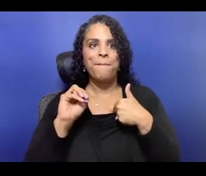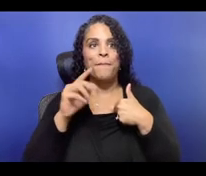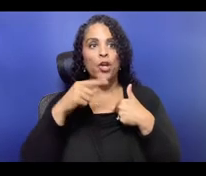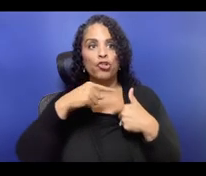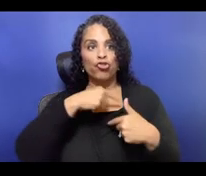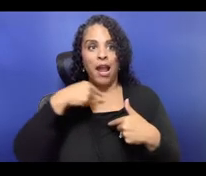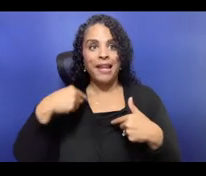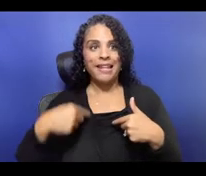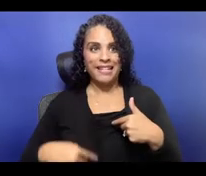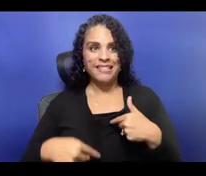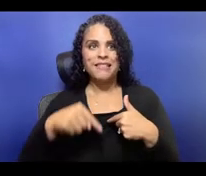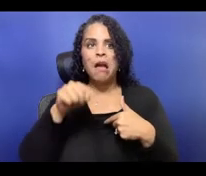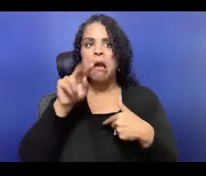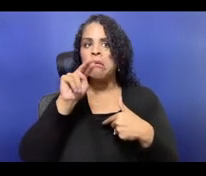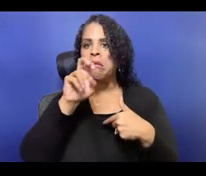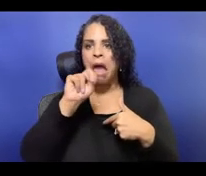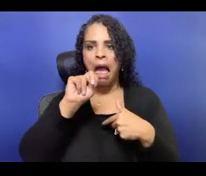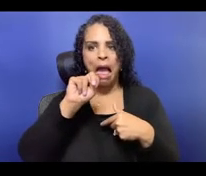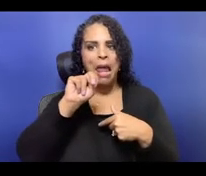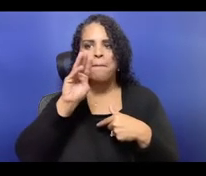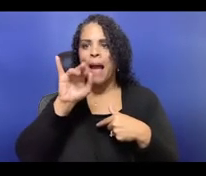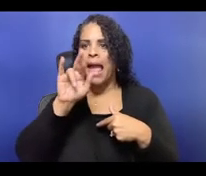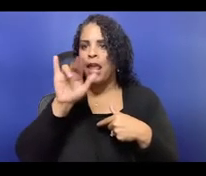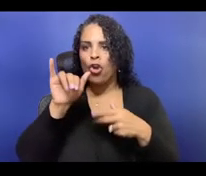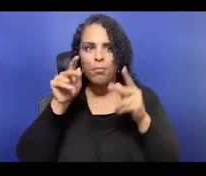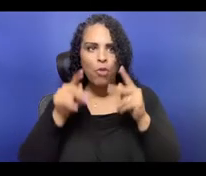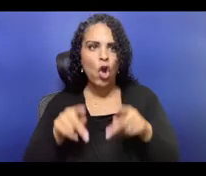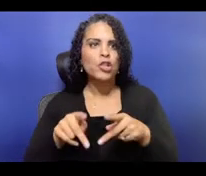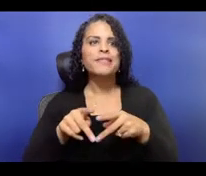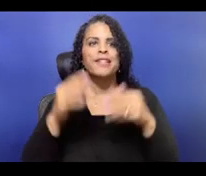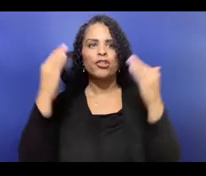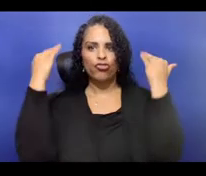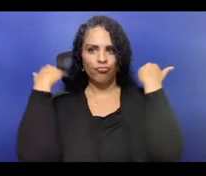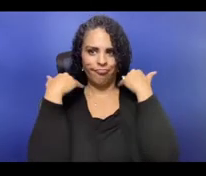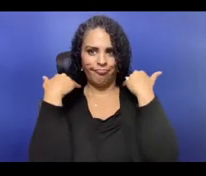So the ideas and practices of publicly transparent budgeting